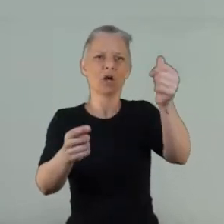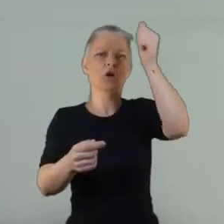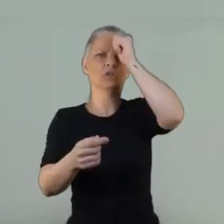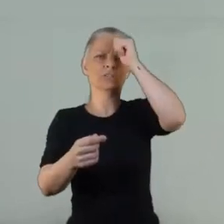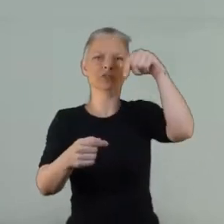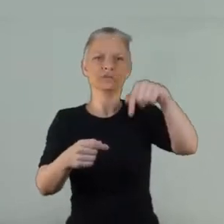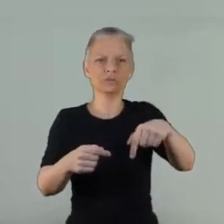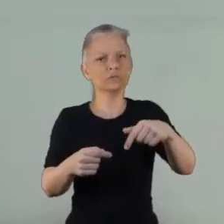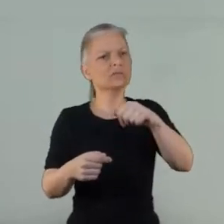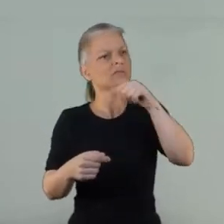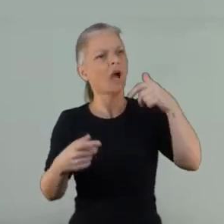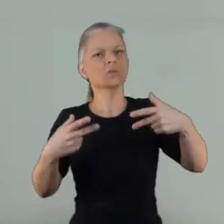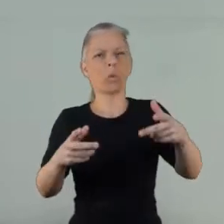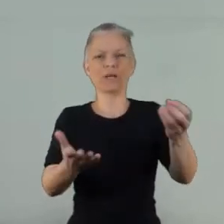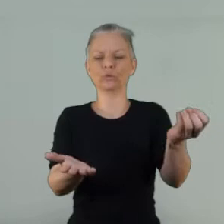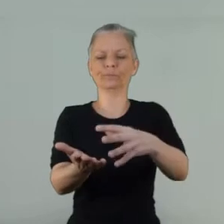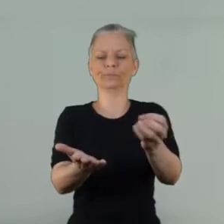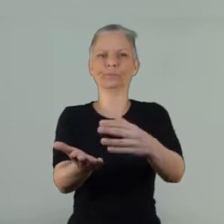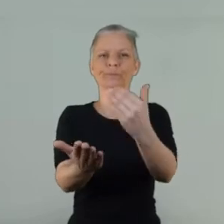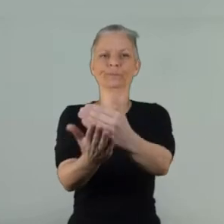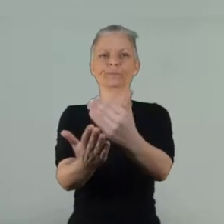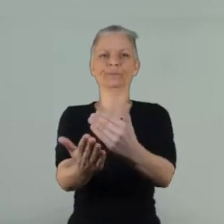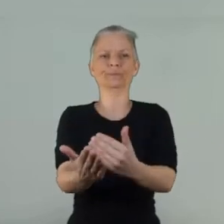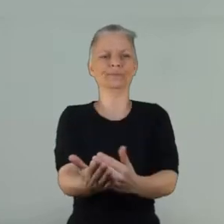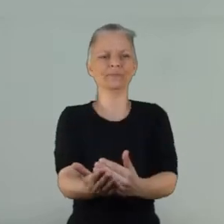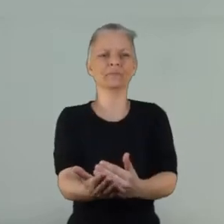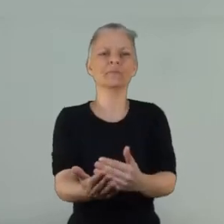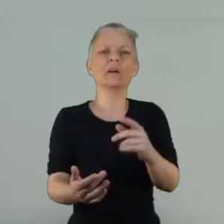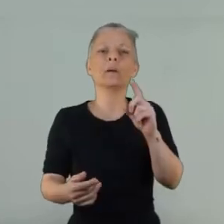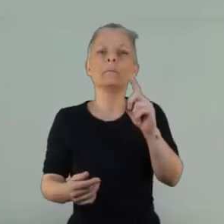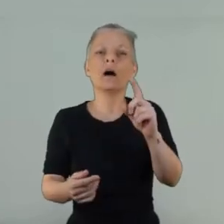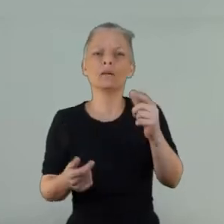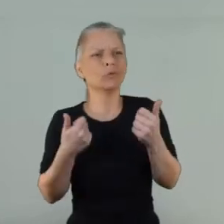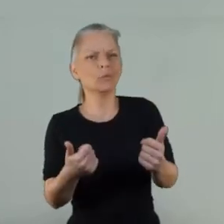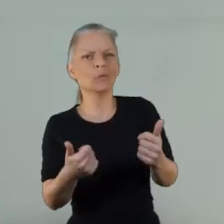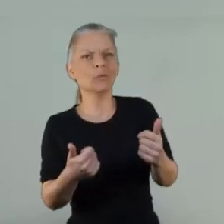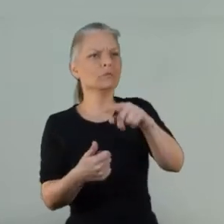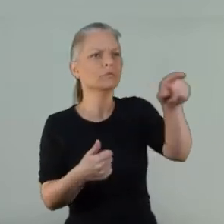of third sectors, NHS things like that and for them to acknowledge that and be like “that's